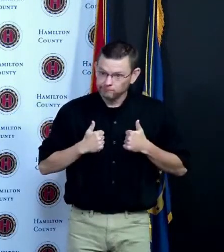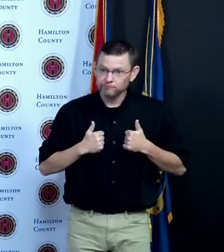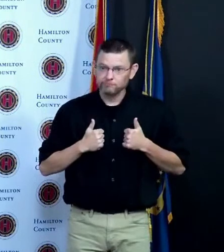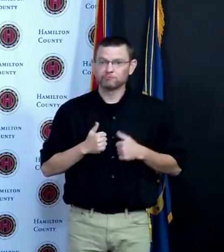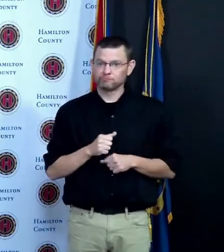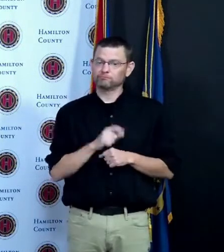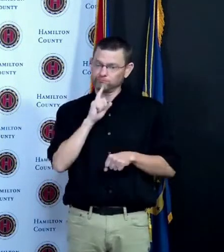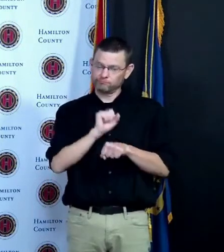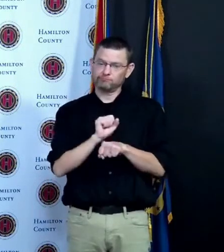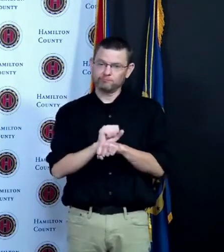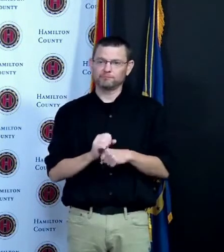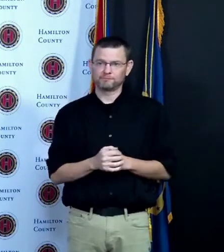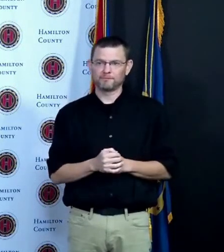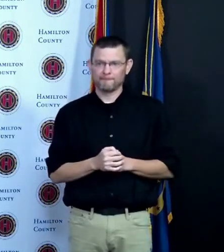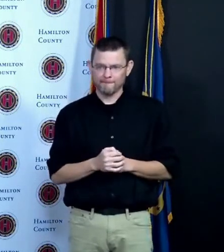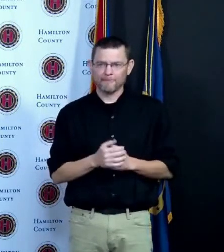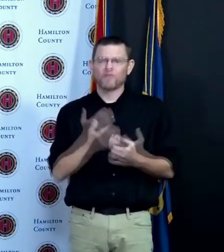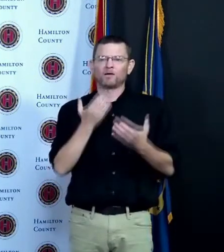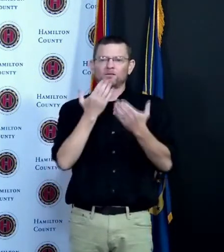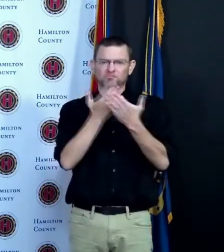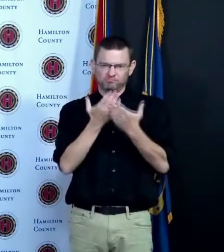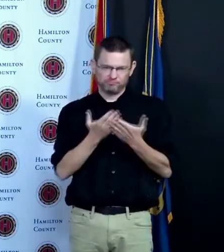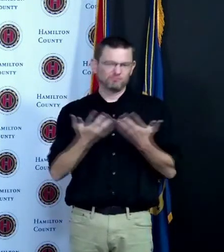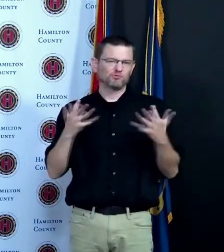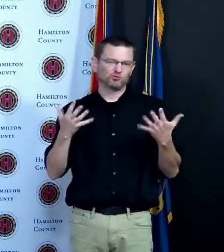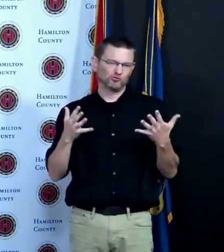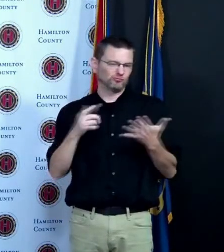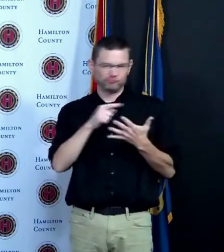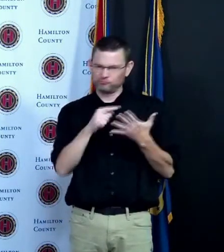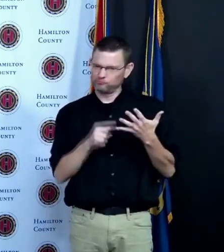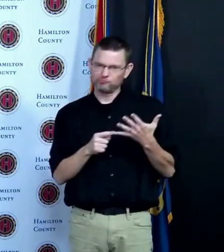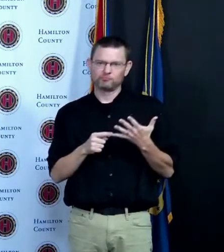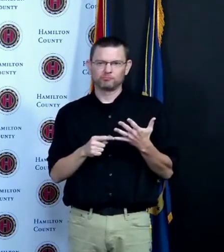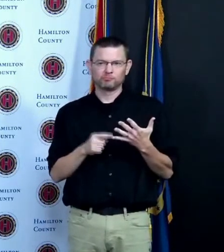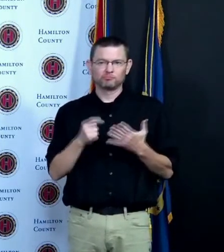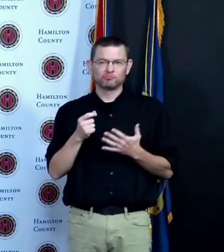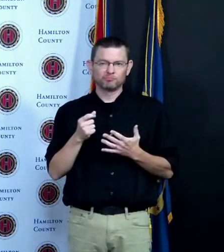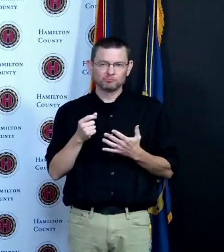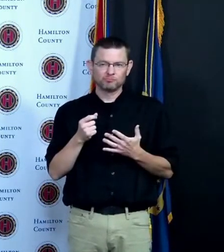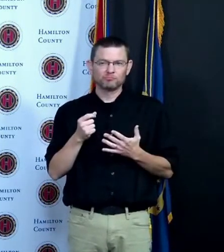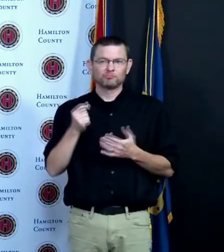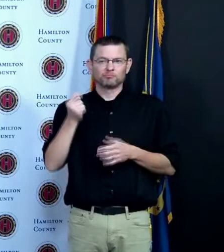perfectly reasonable to have questions the medical professionals at vaccine clinics